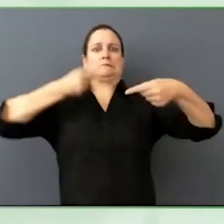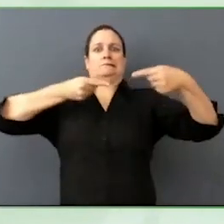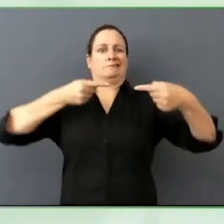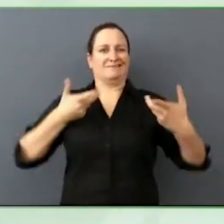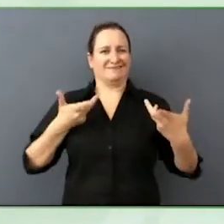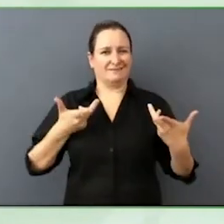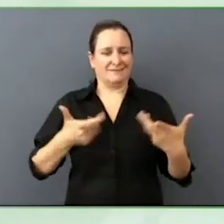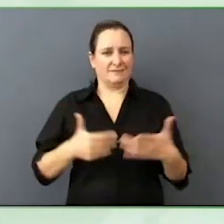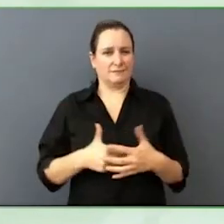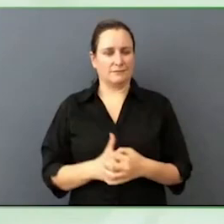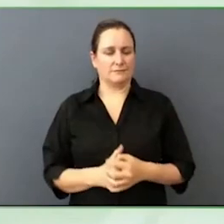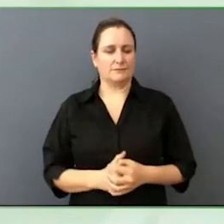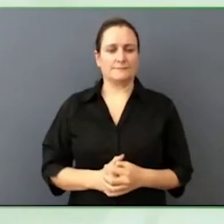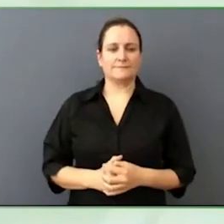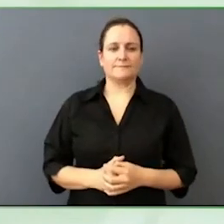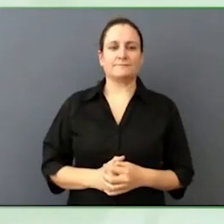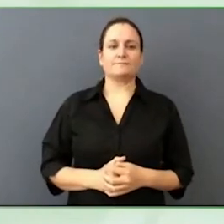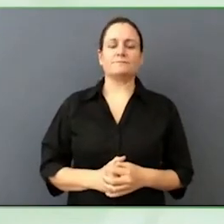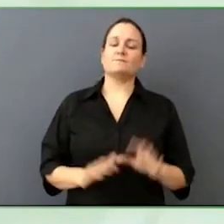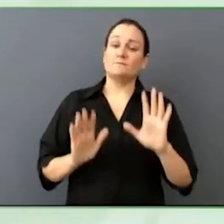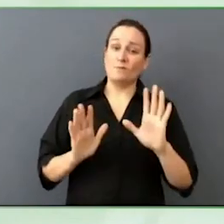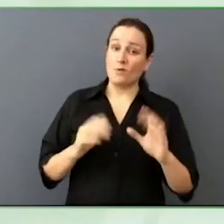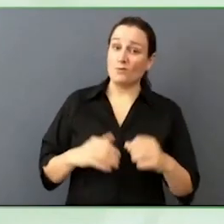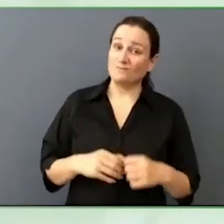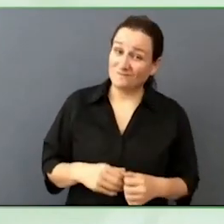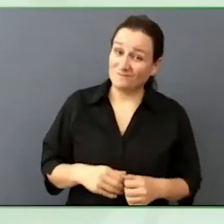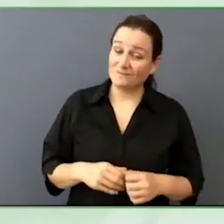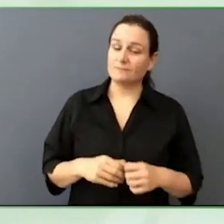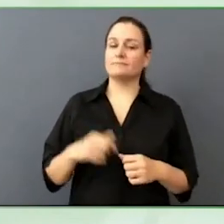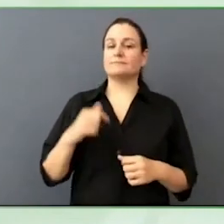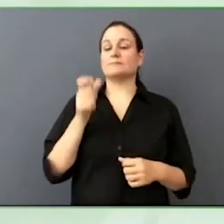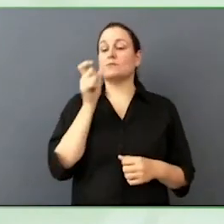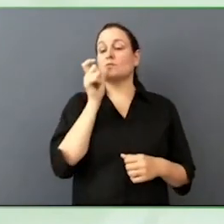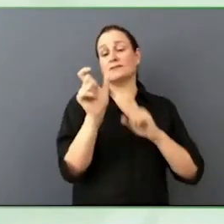We think about equity work that I'm using the word equity very intentionally.